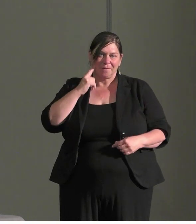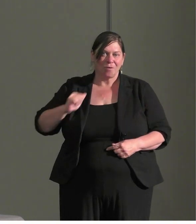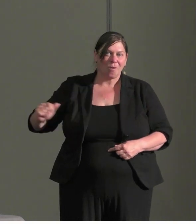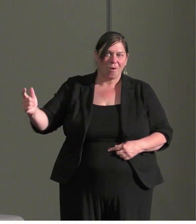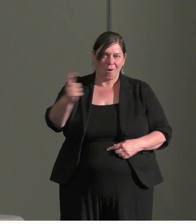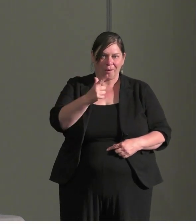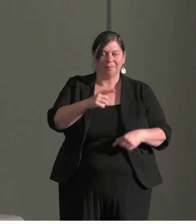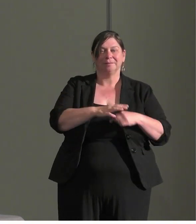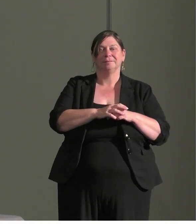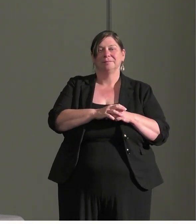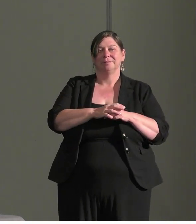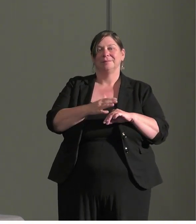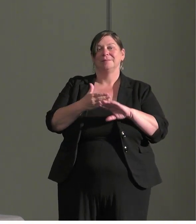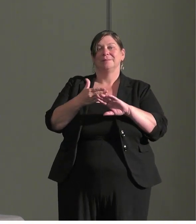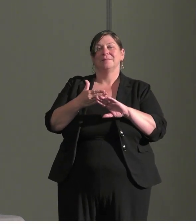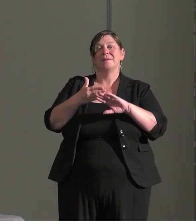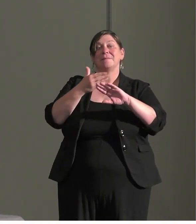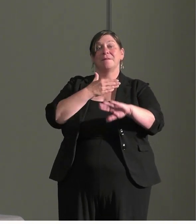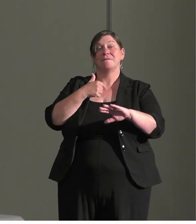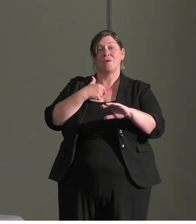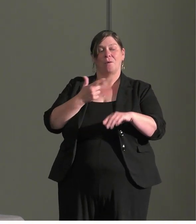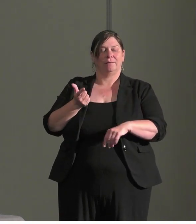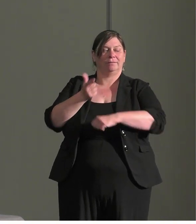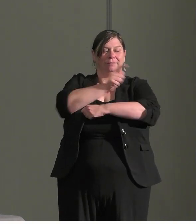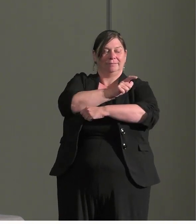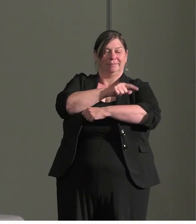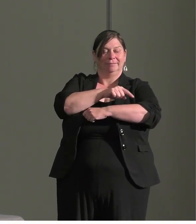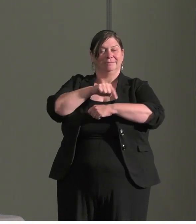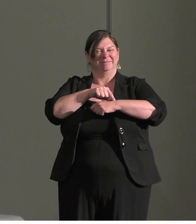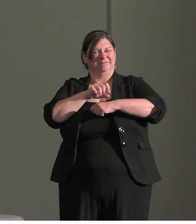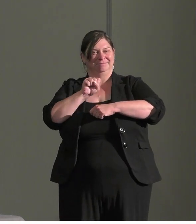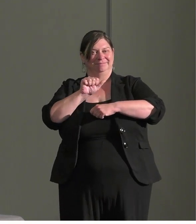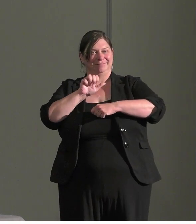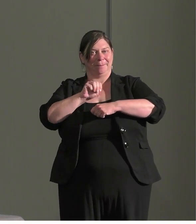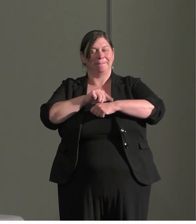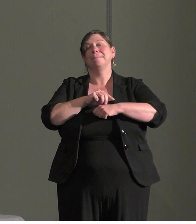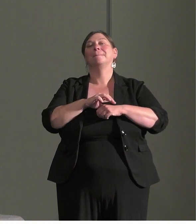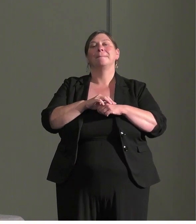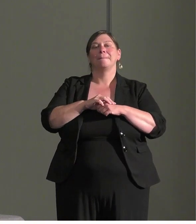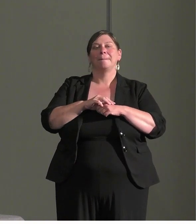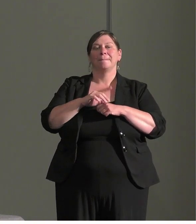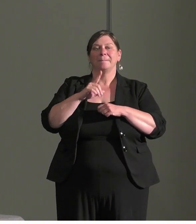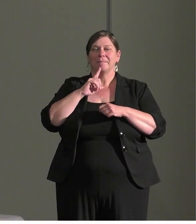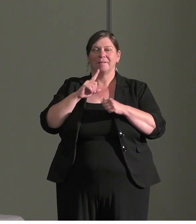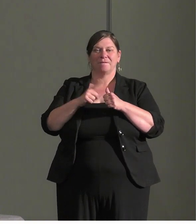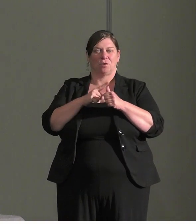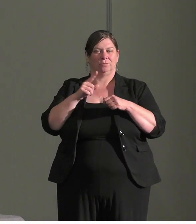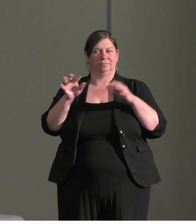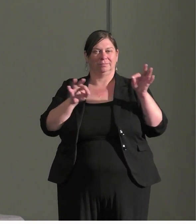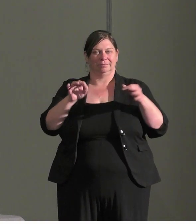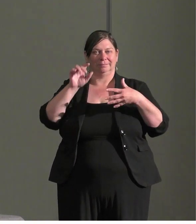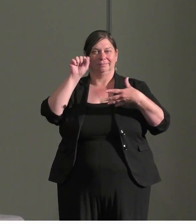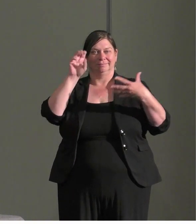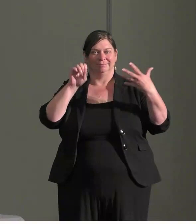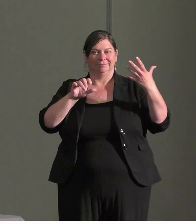Before I toss it over to Brian I will go through the agenda we have a packed